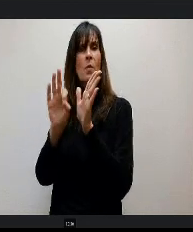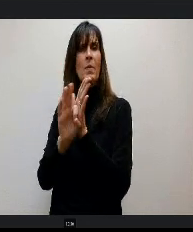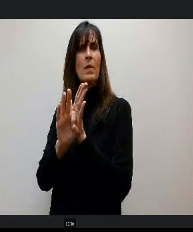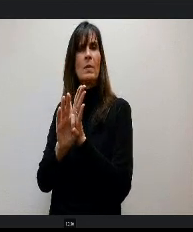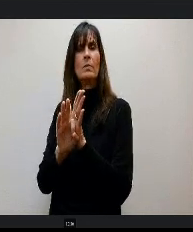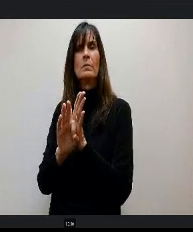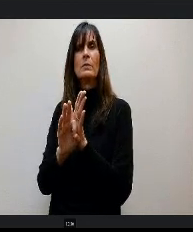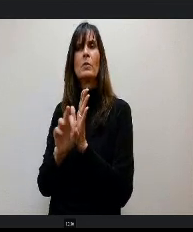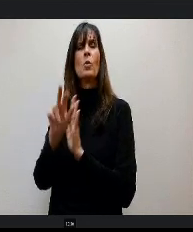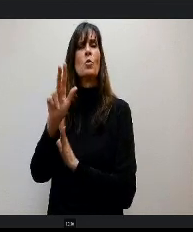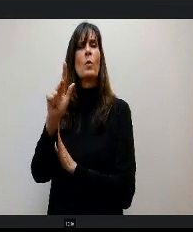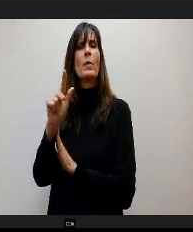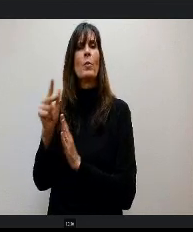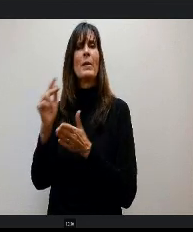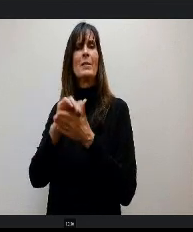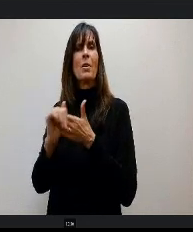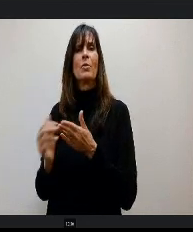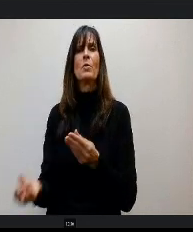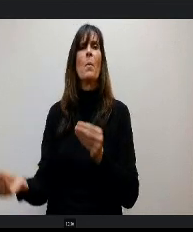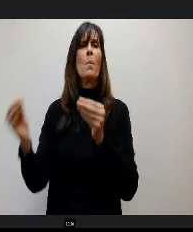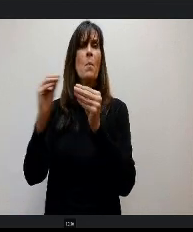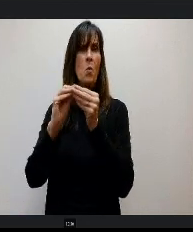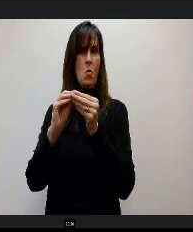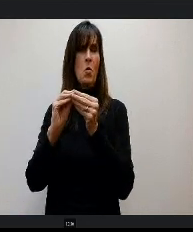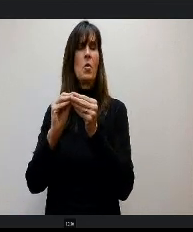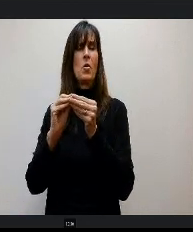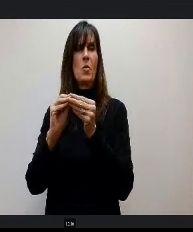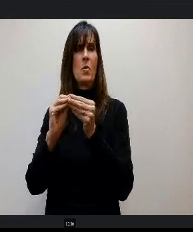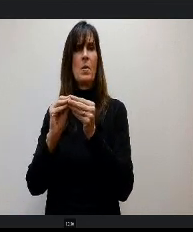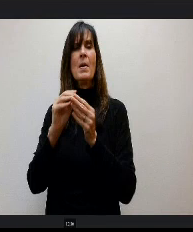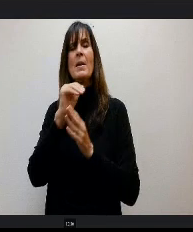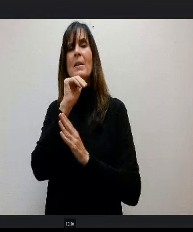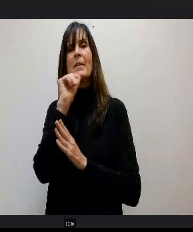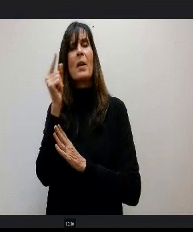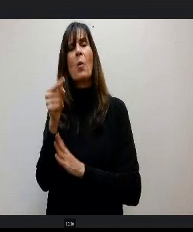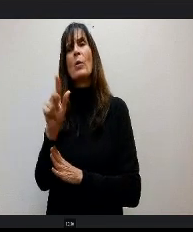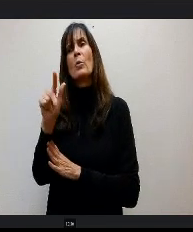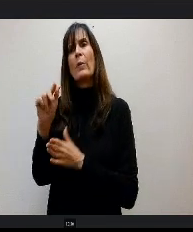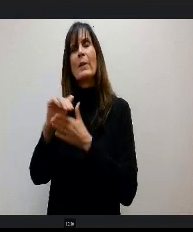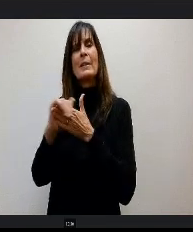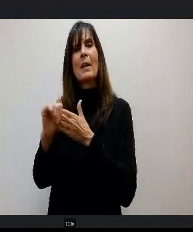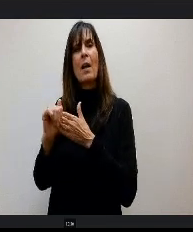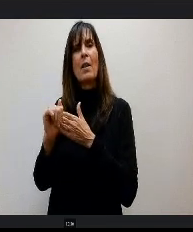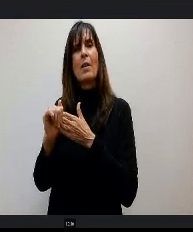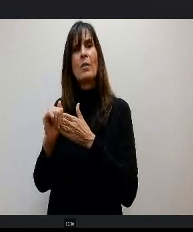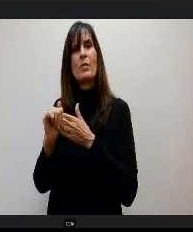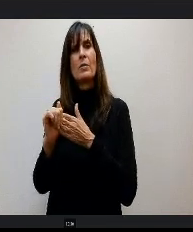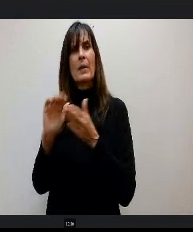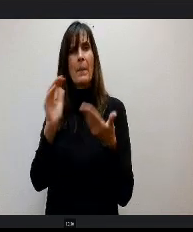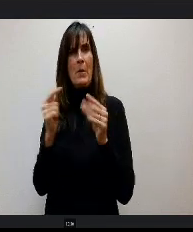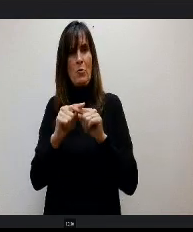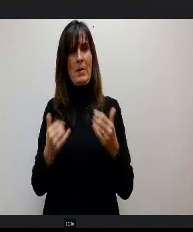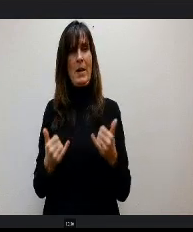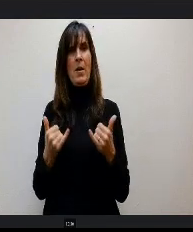o that's the $23, it's not just $23 over what we have now, the 23